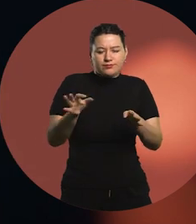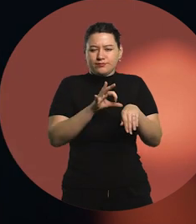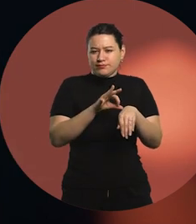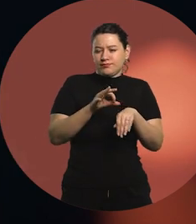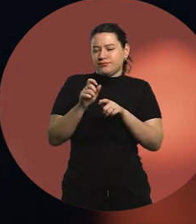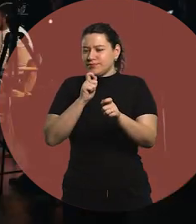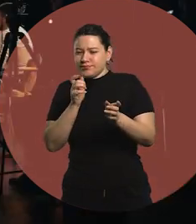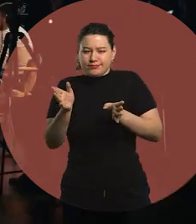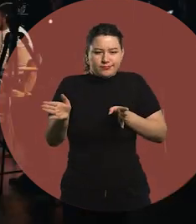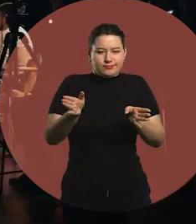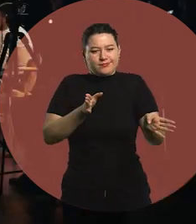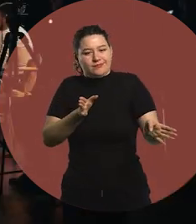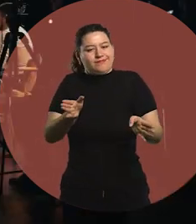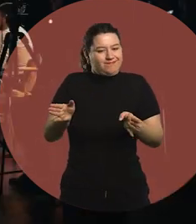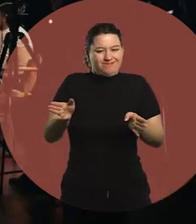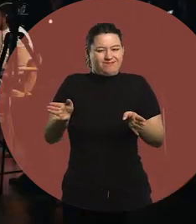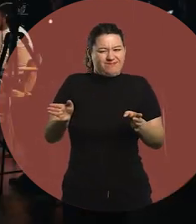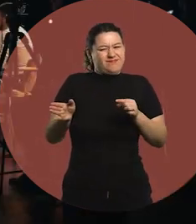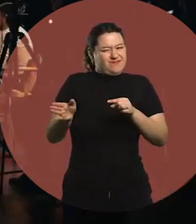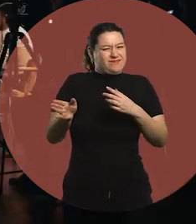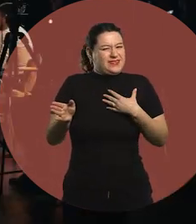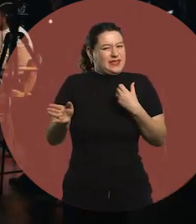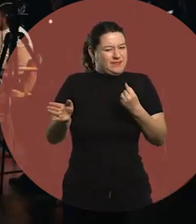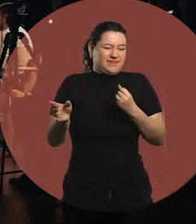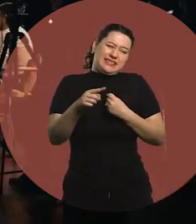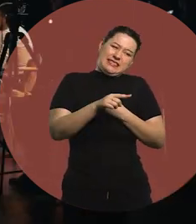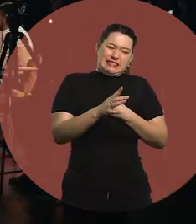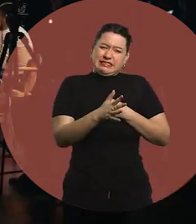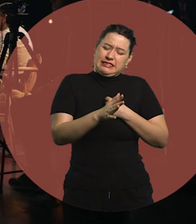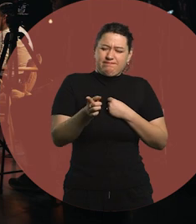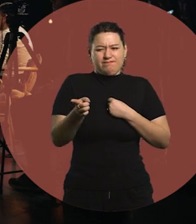And at some point I said: "I like this better than the other thing..."